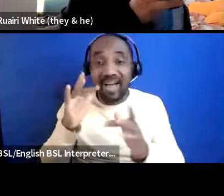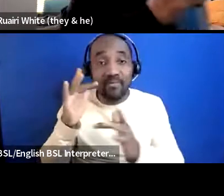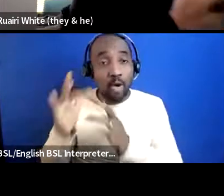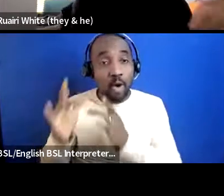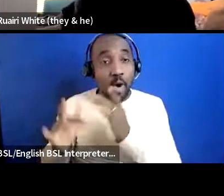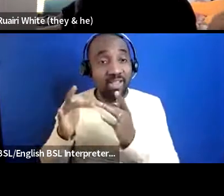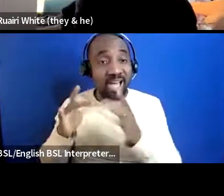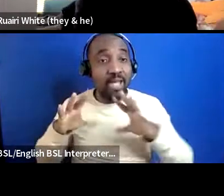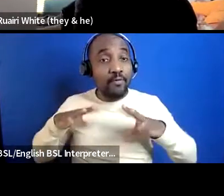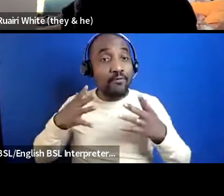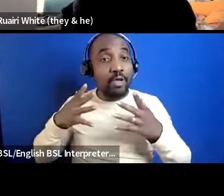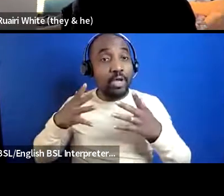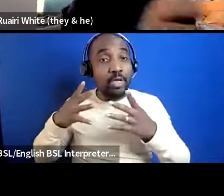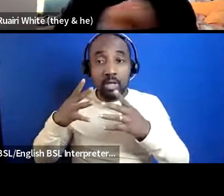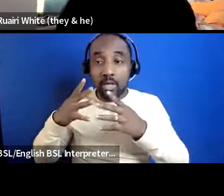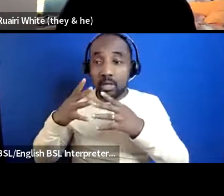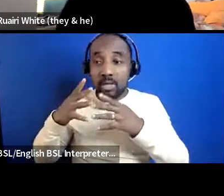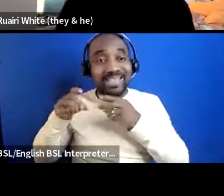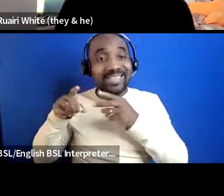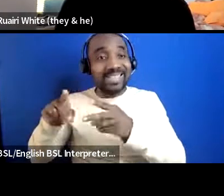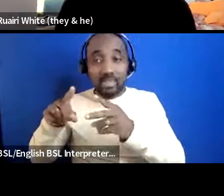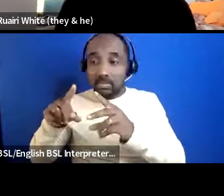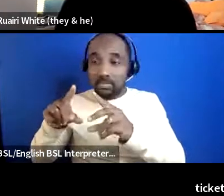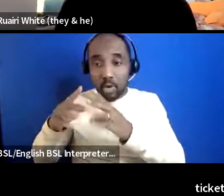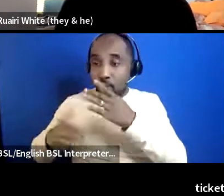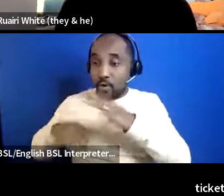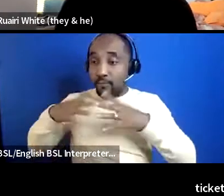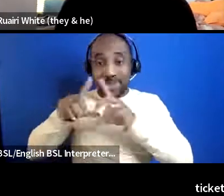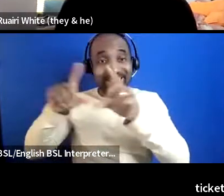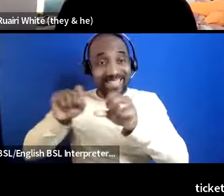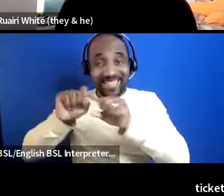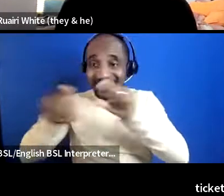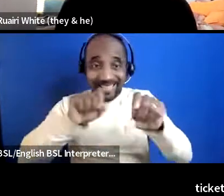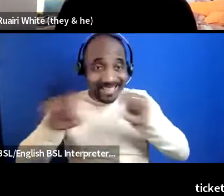capture data for you um and then you can just pull it it pulls it all into a spreadsheet so